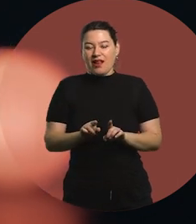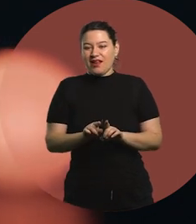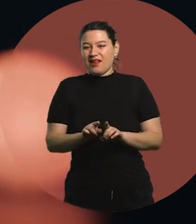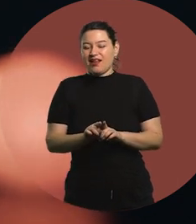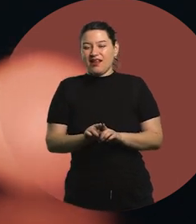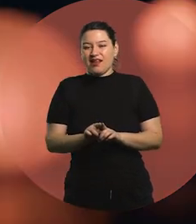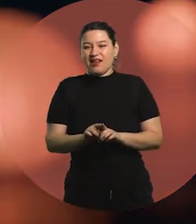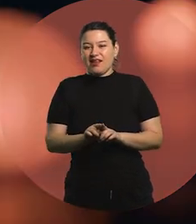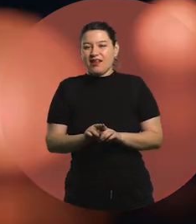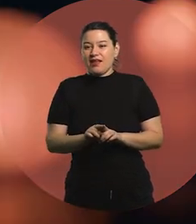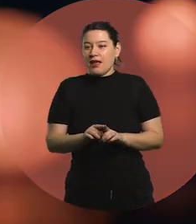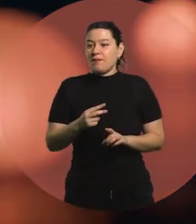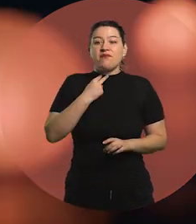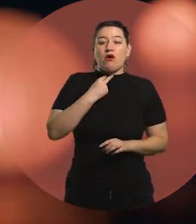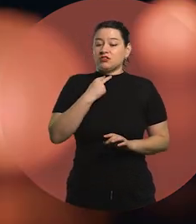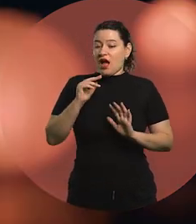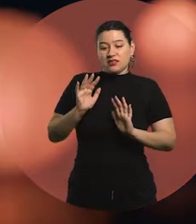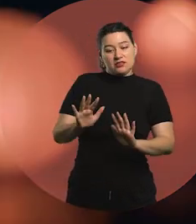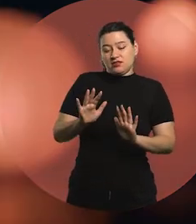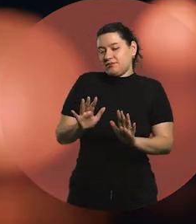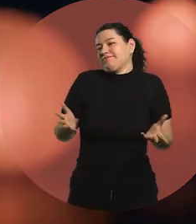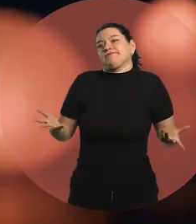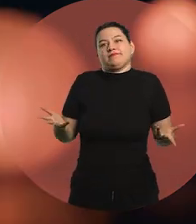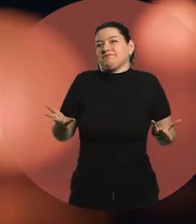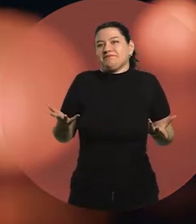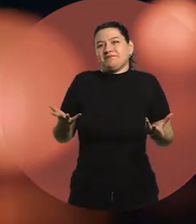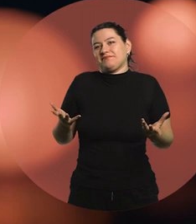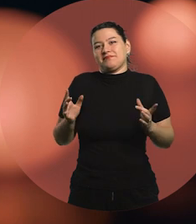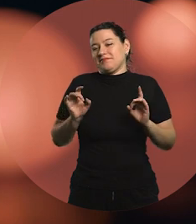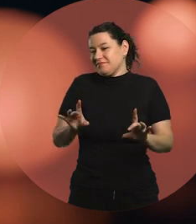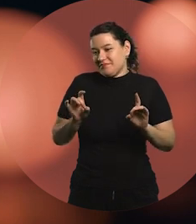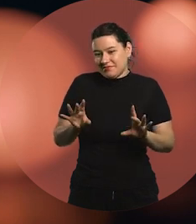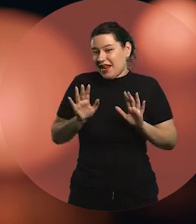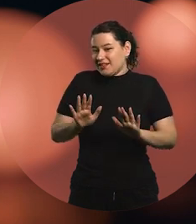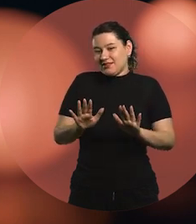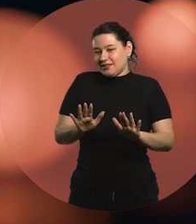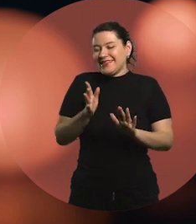My voice is simply the way it is, though the explanation is longer.